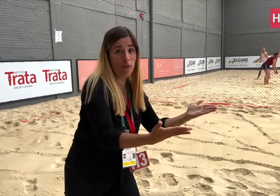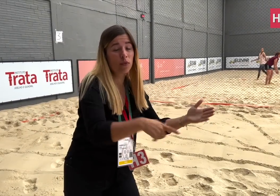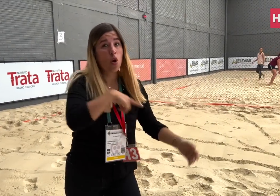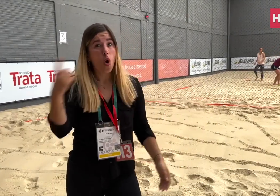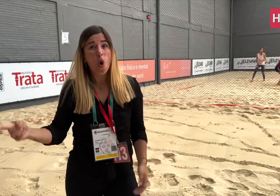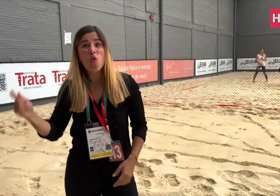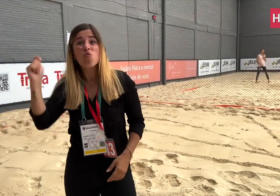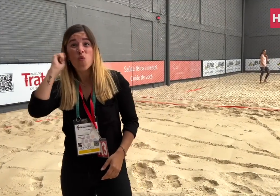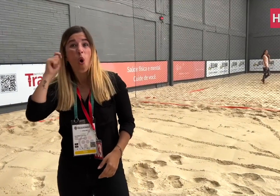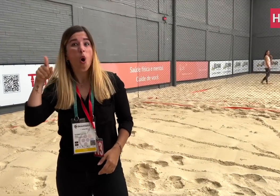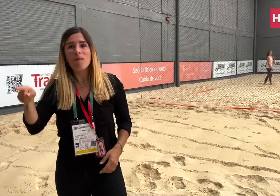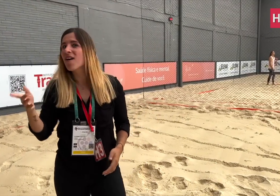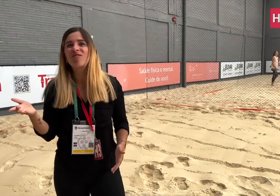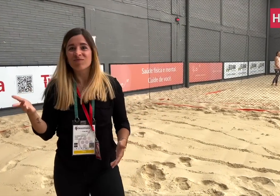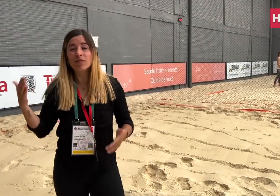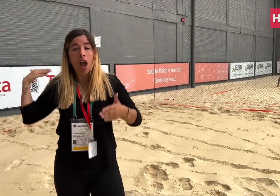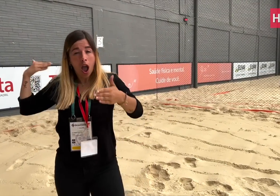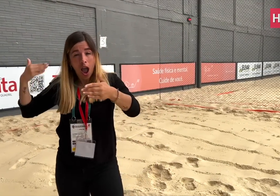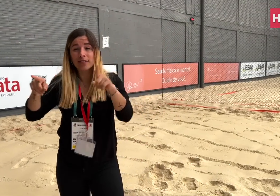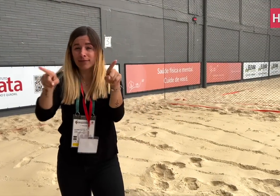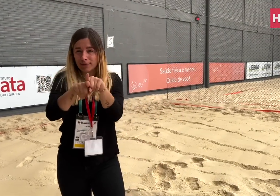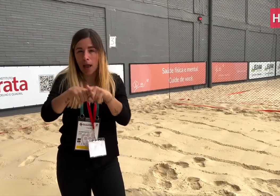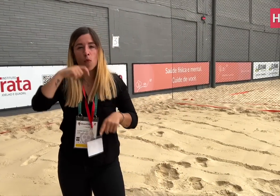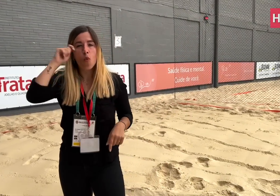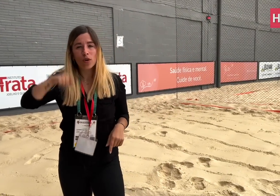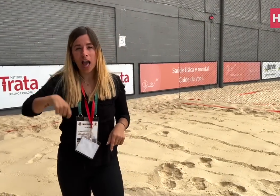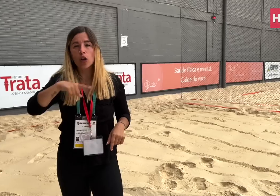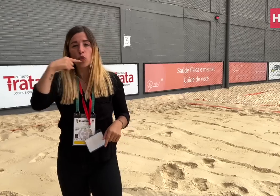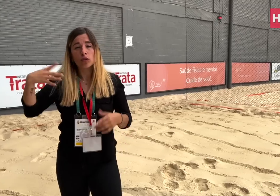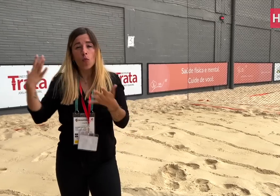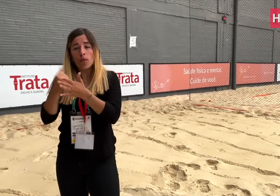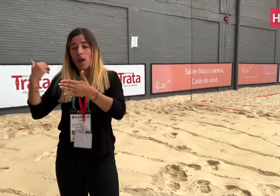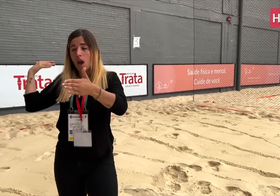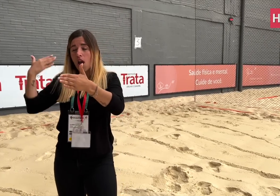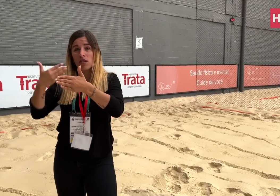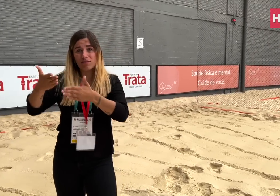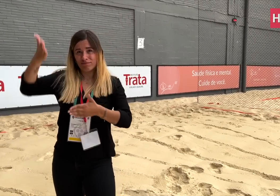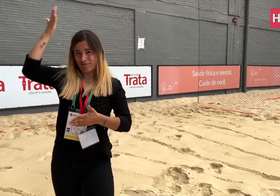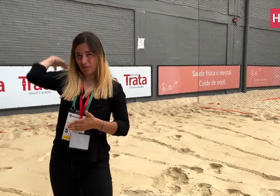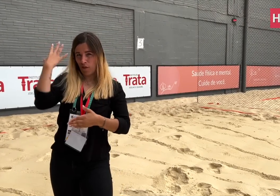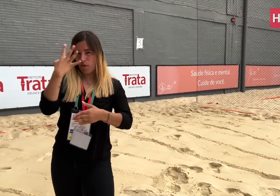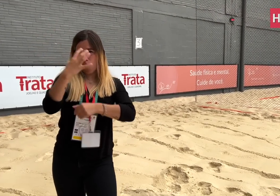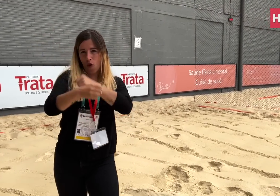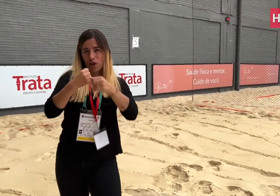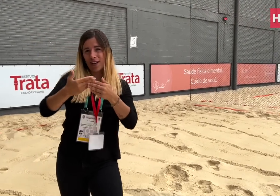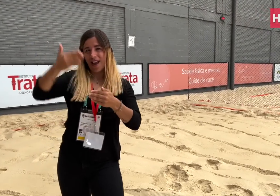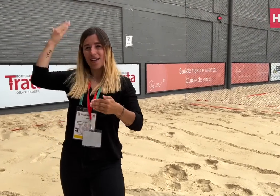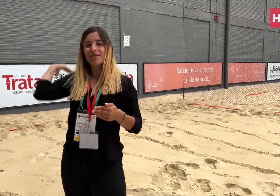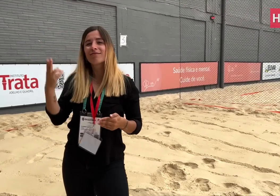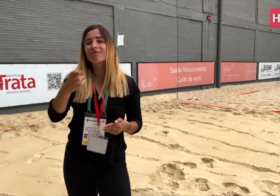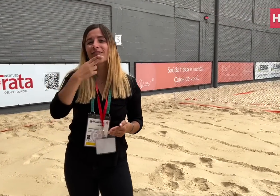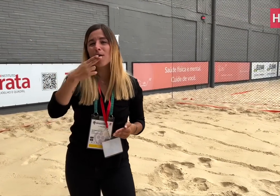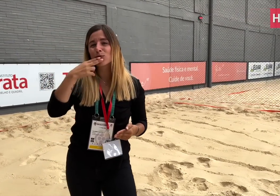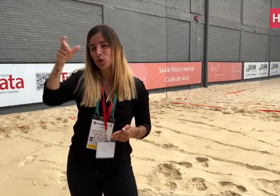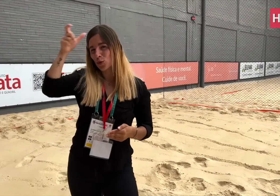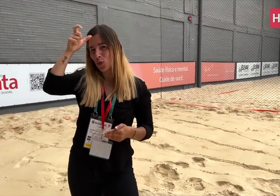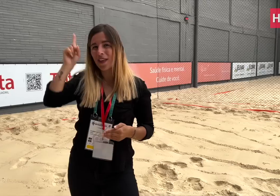Same goes for Women’s teams. Until four years ago in the Samsun Deaflympics,